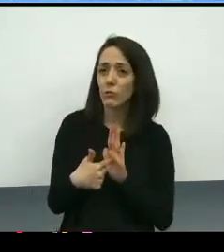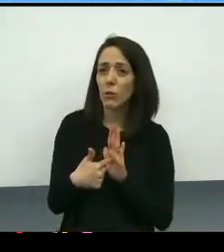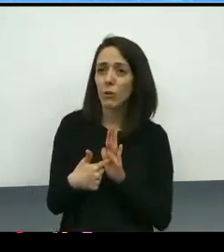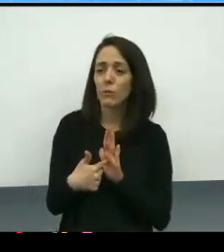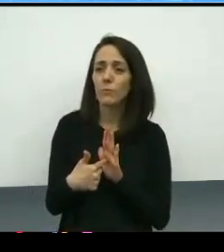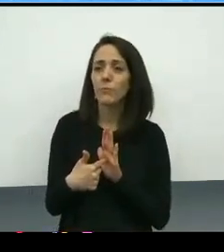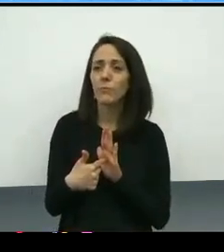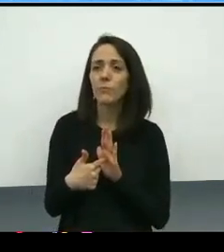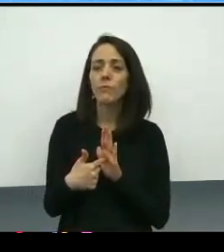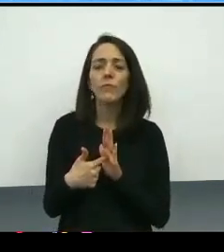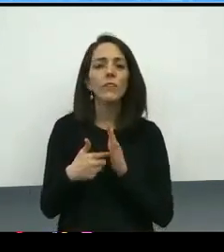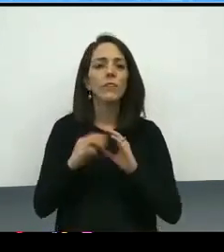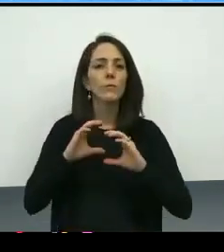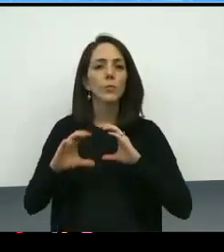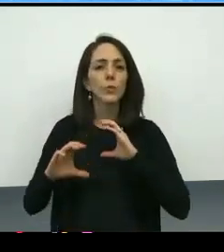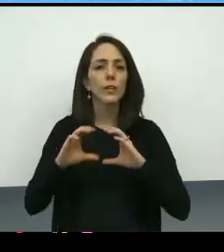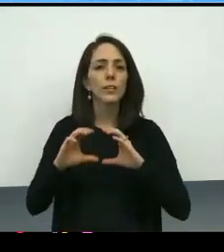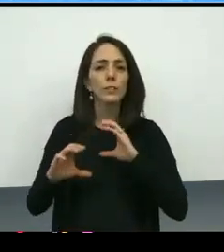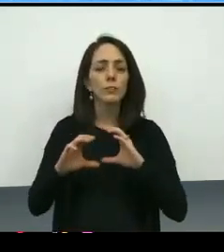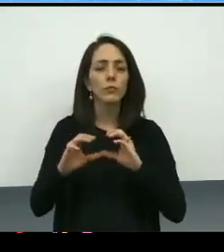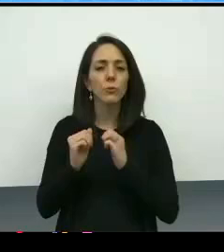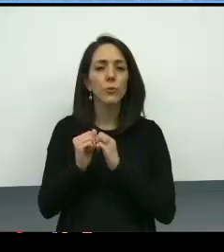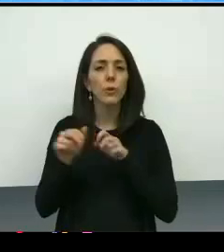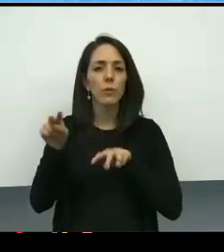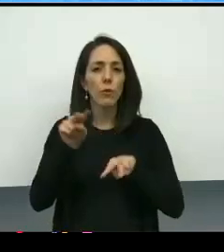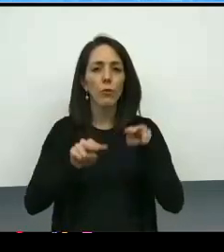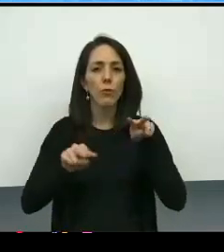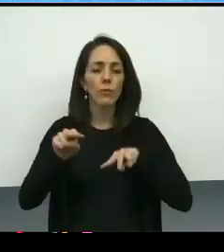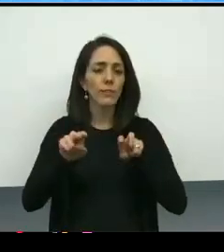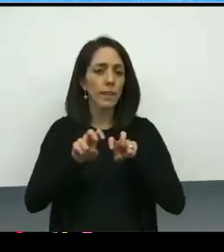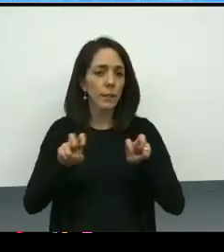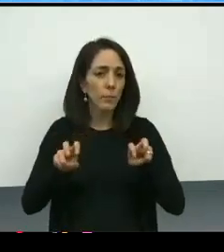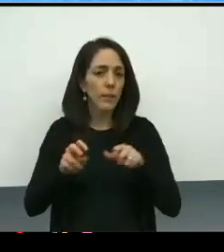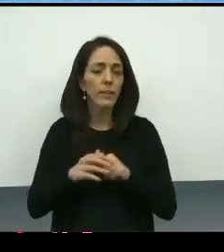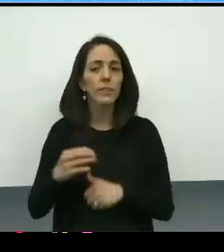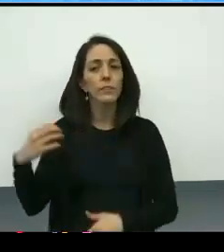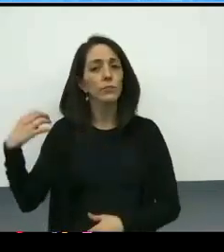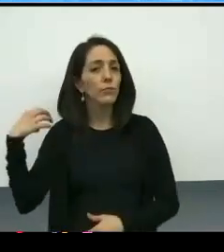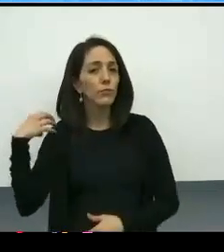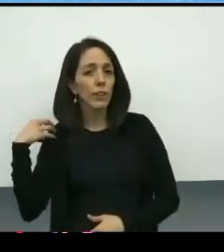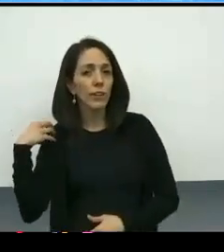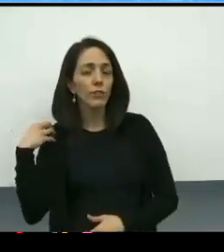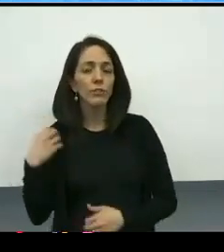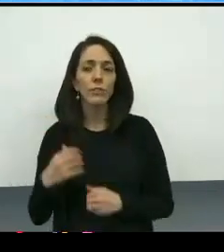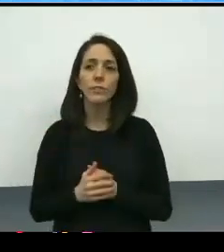that we've had and continue to have both with the oversight committee, the chairs of the oversight committee,